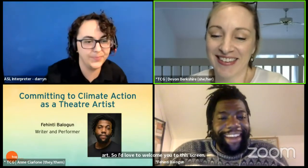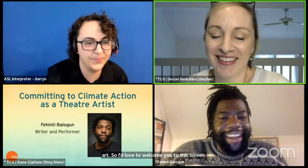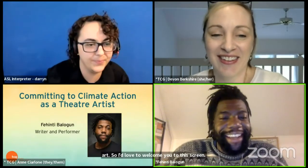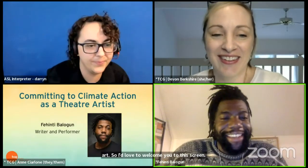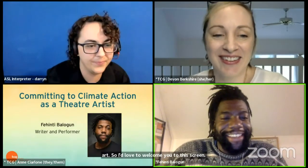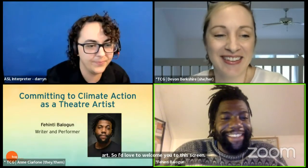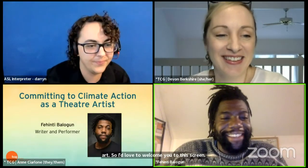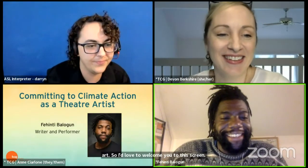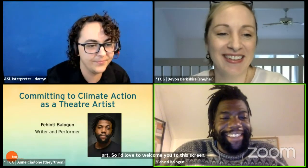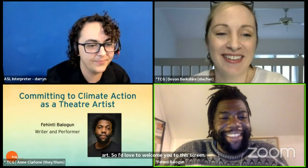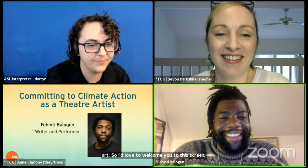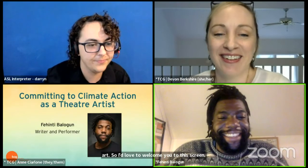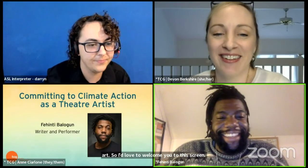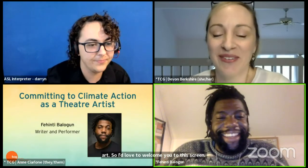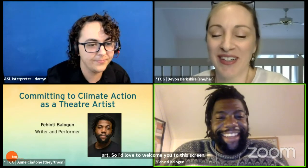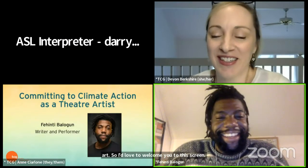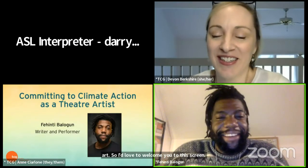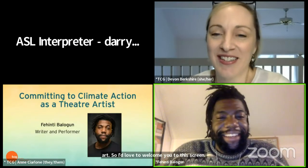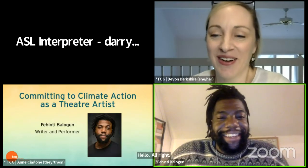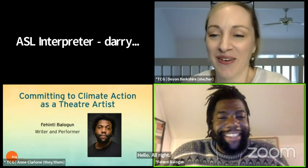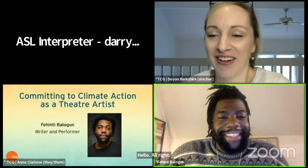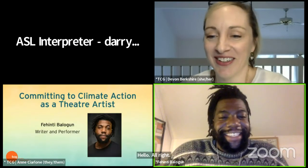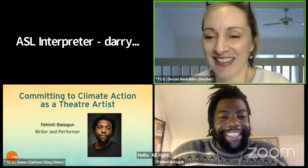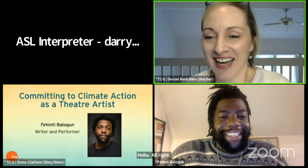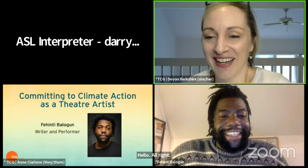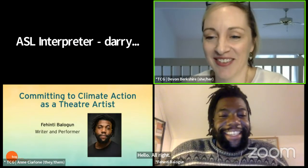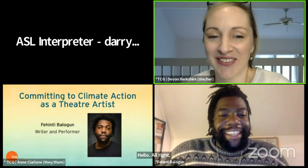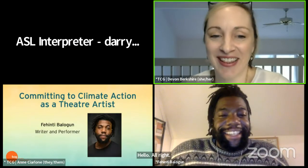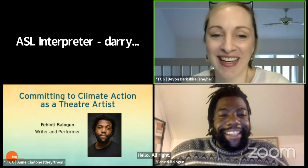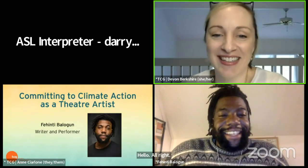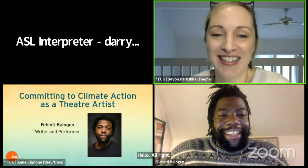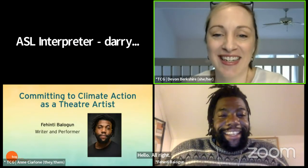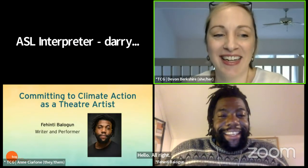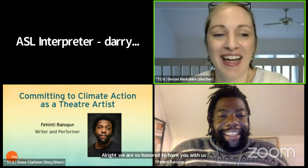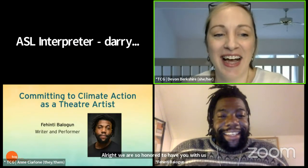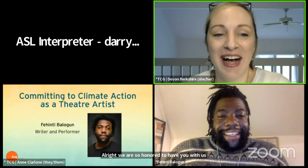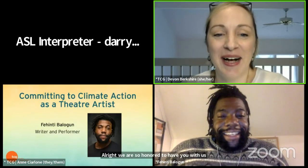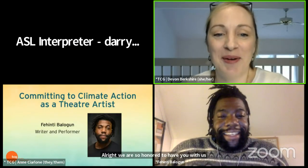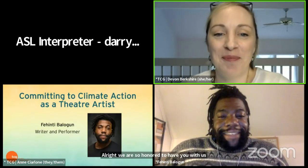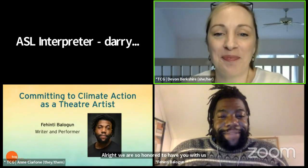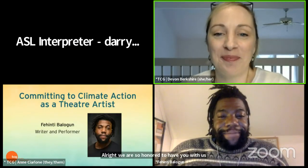Hi. Oh, we are so honored to have you with us.